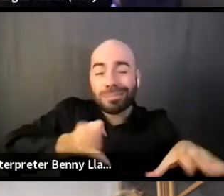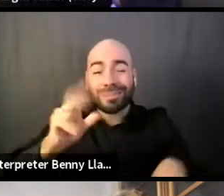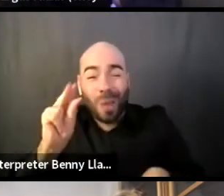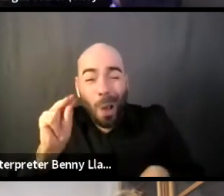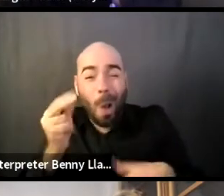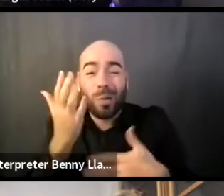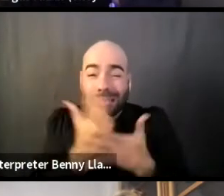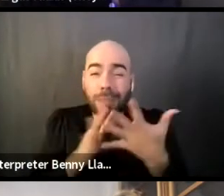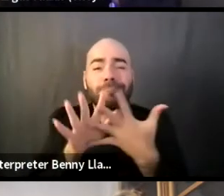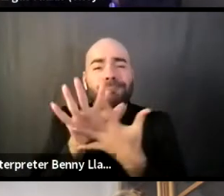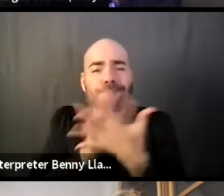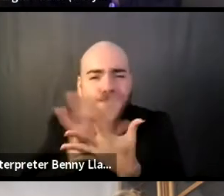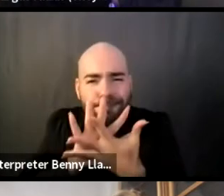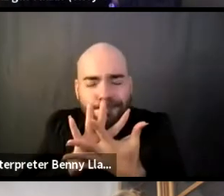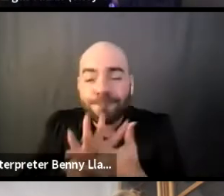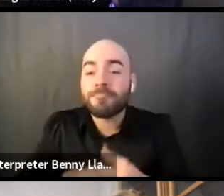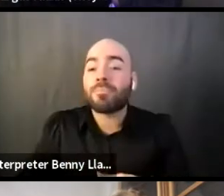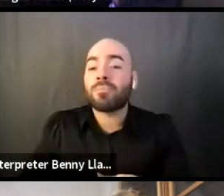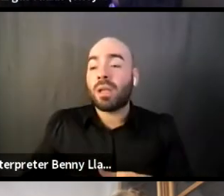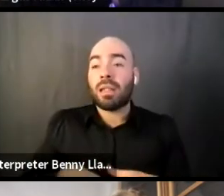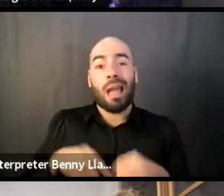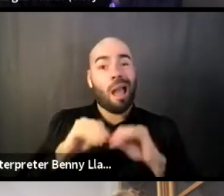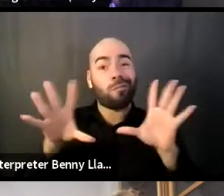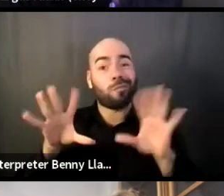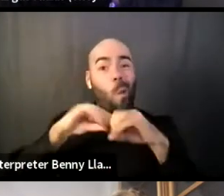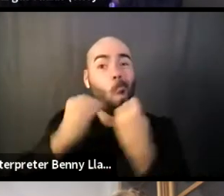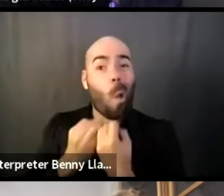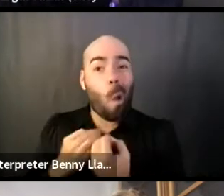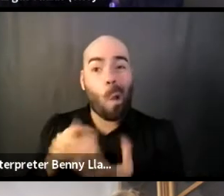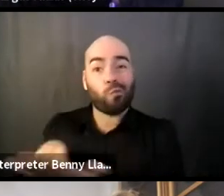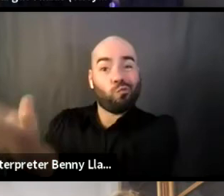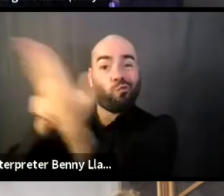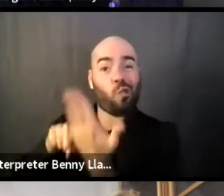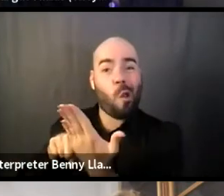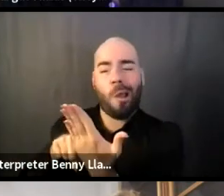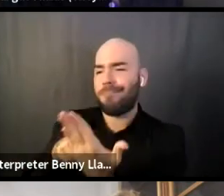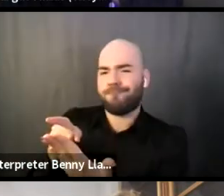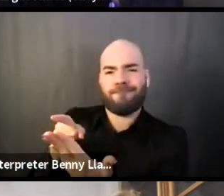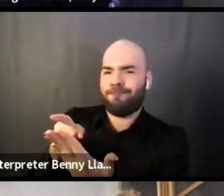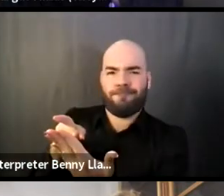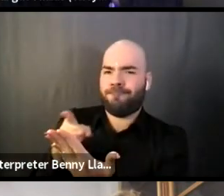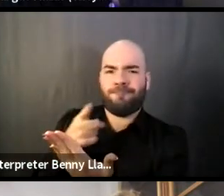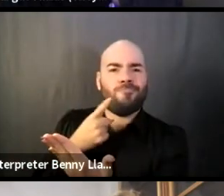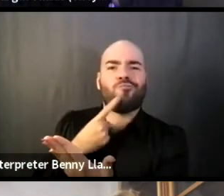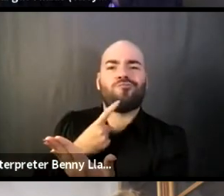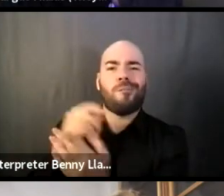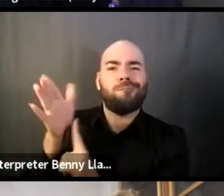that like obviously is showing me a red flag that this is the only way they'll ever be,